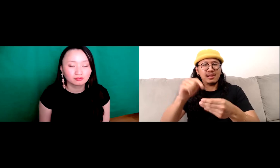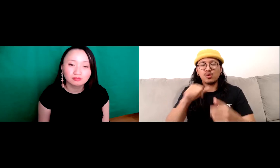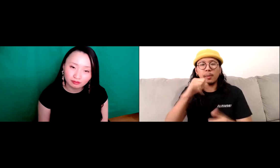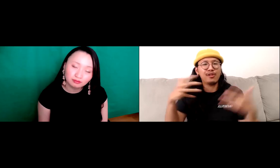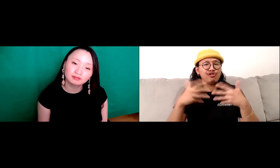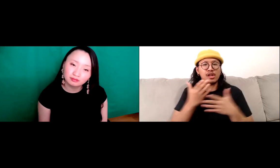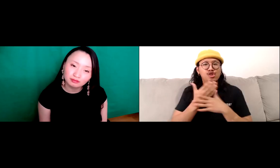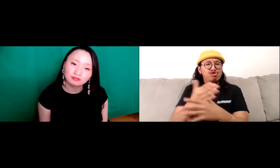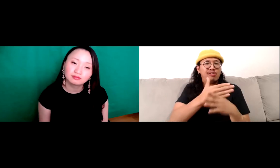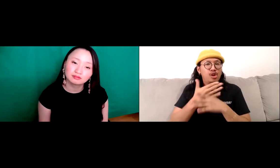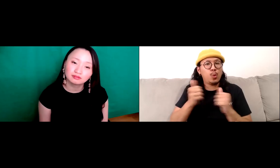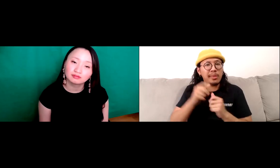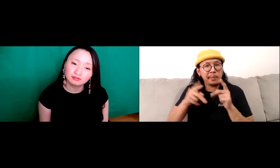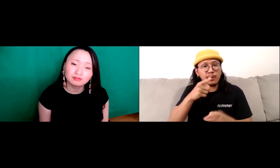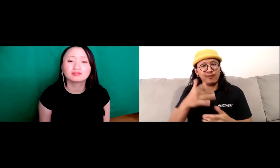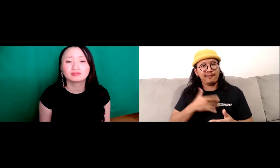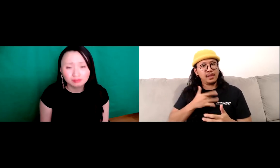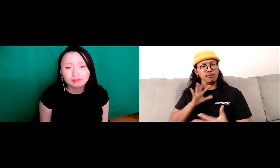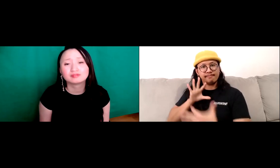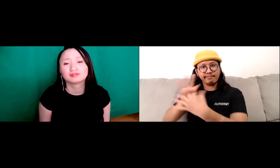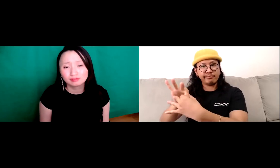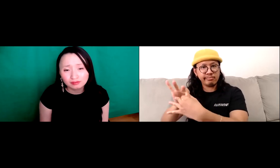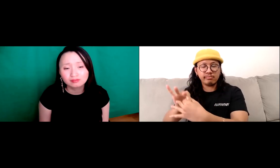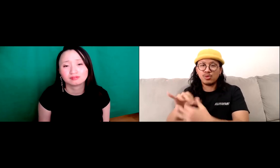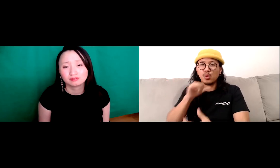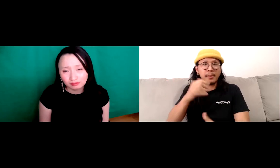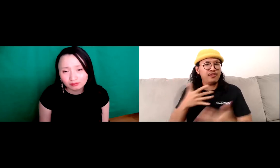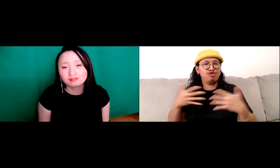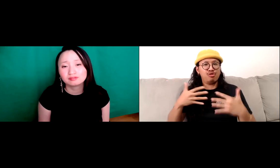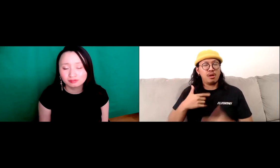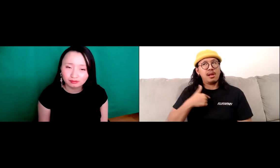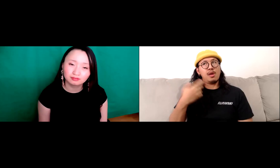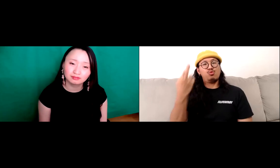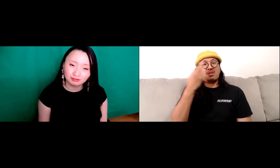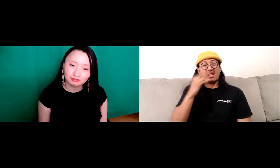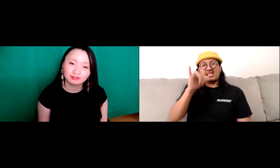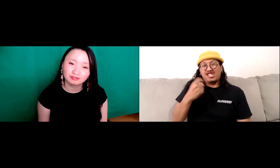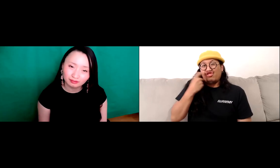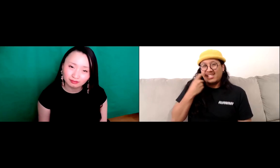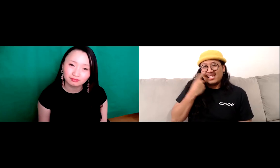Just that continuous story, your narrative Please don't be afraid to share that, put